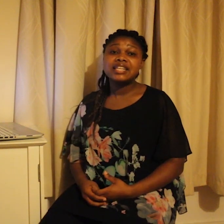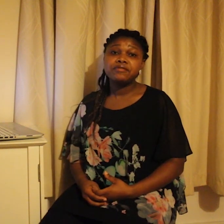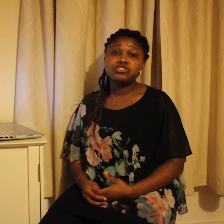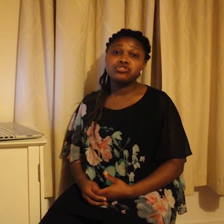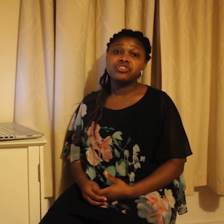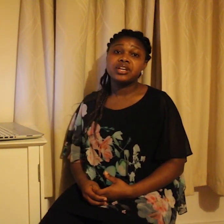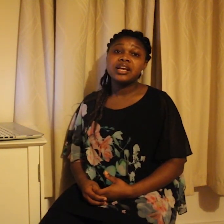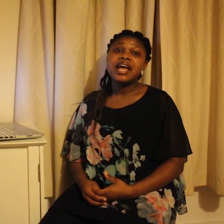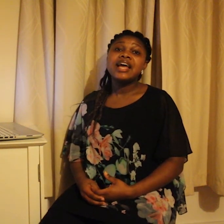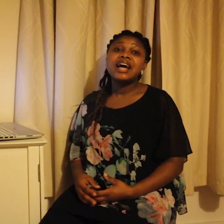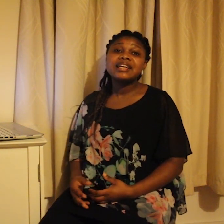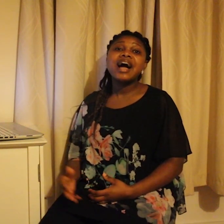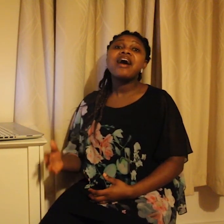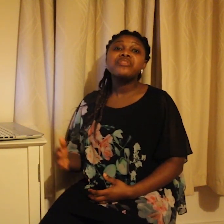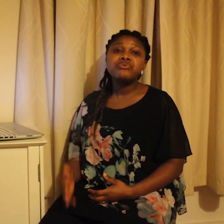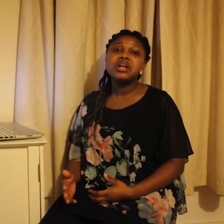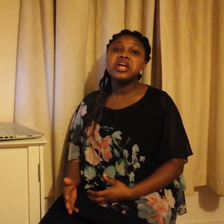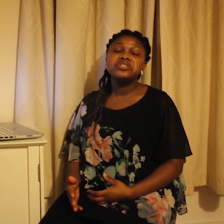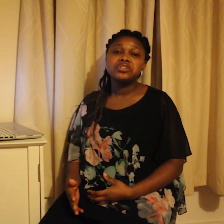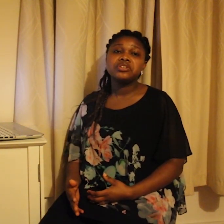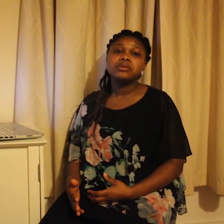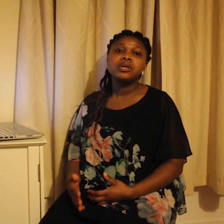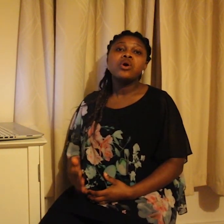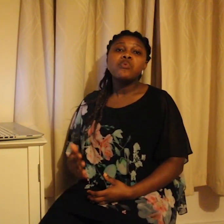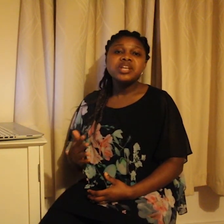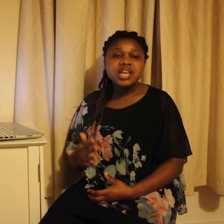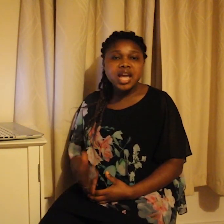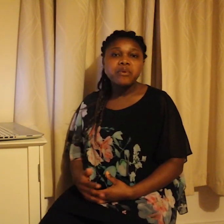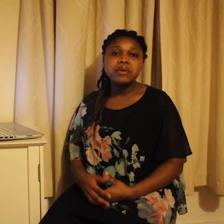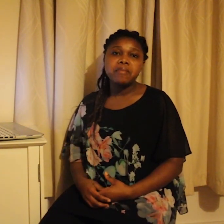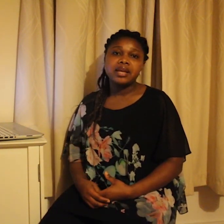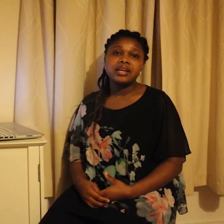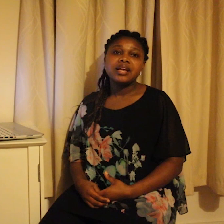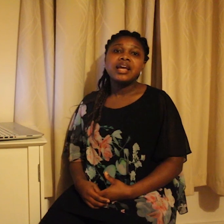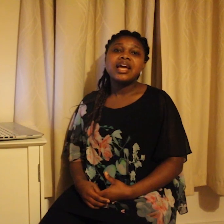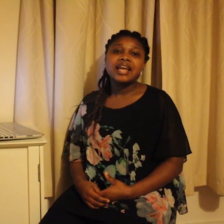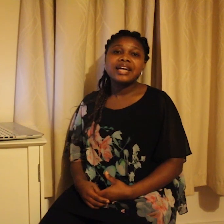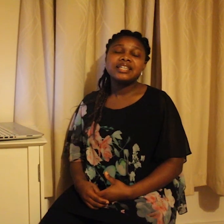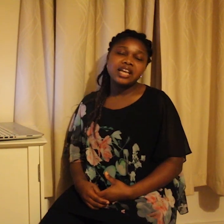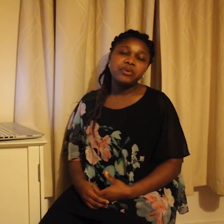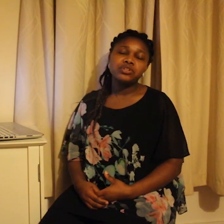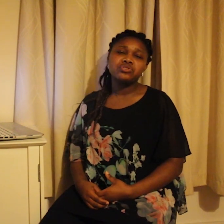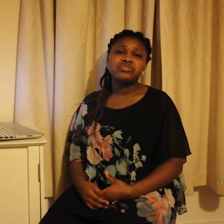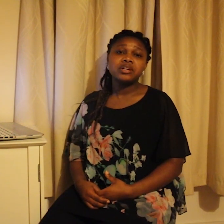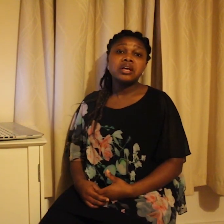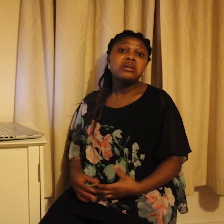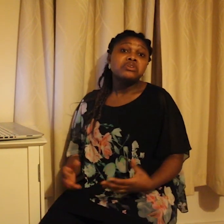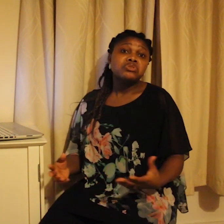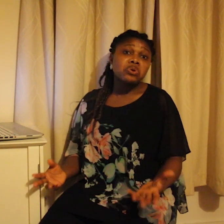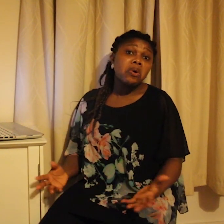Deaf children and had other relationships with hearing men and had hearing children.